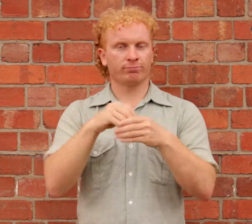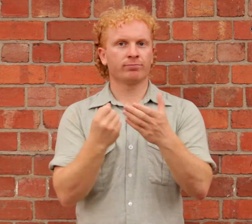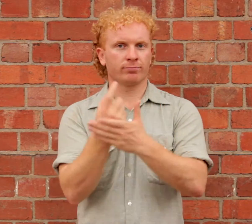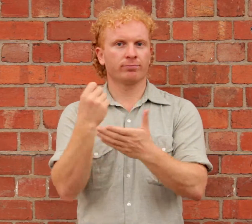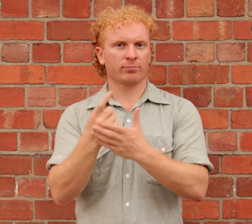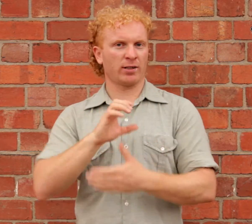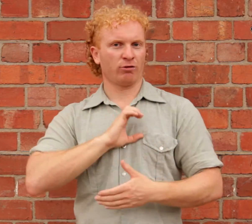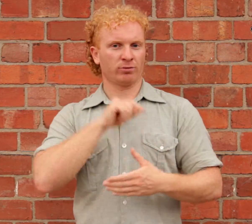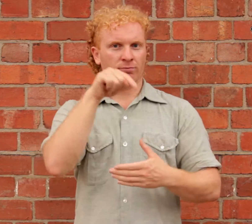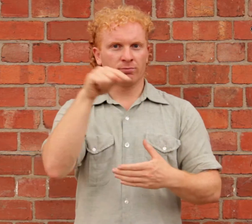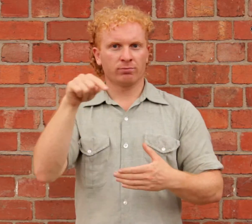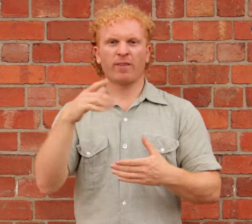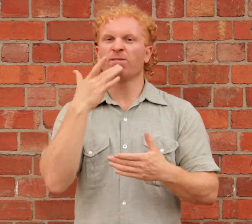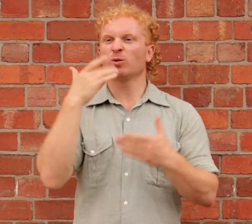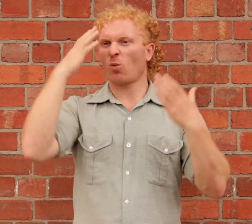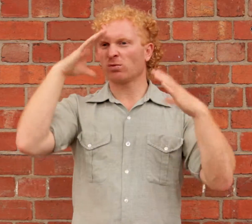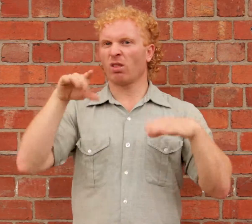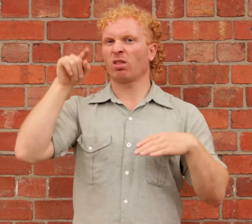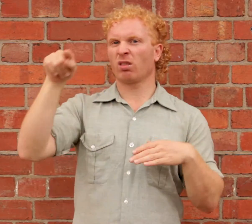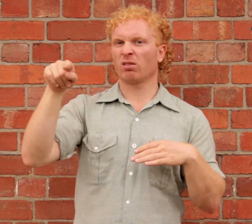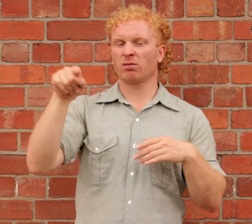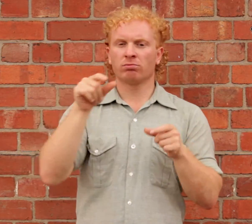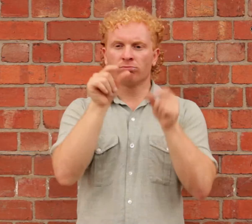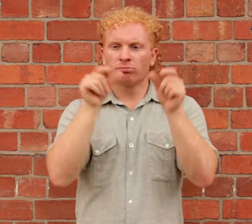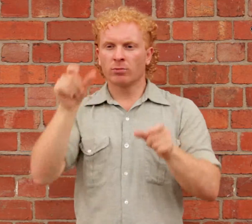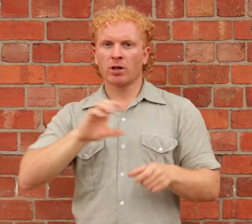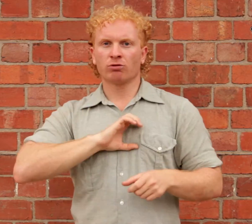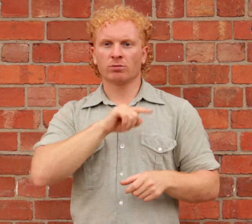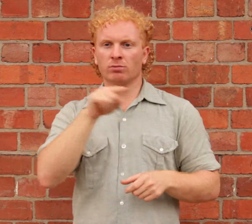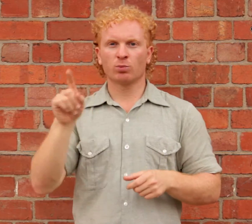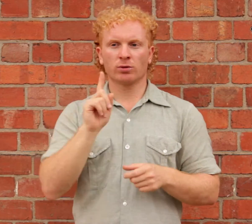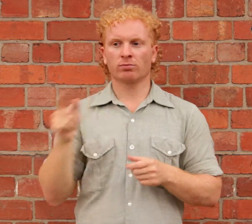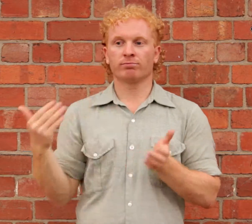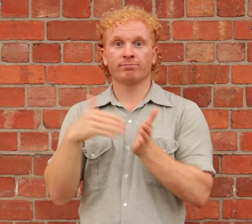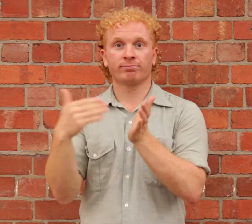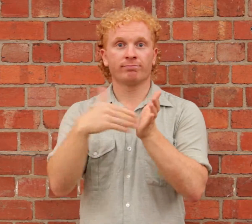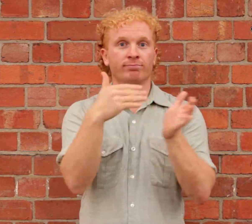evokes the characters of a mythical hotel.